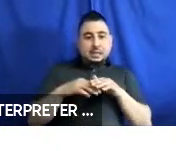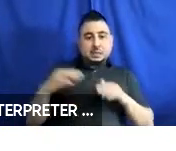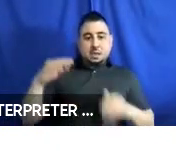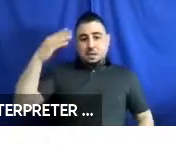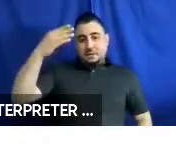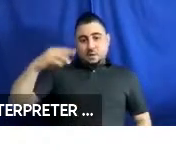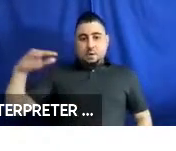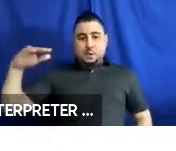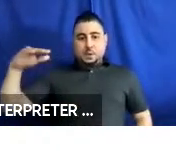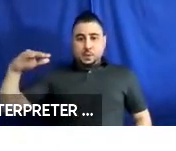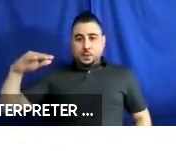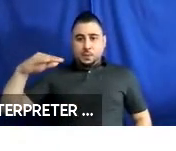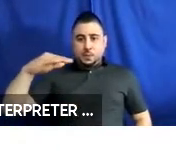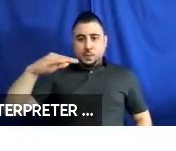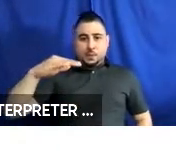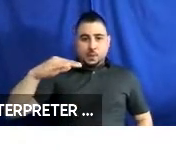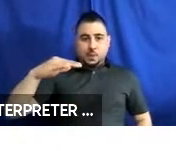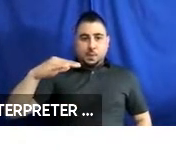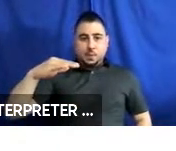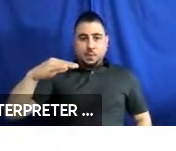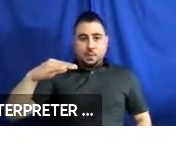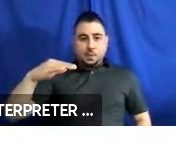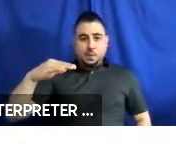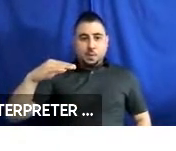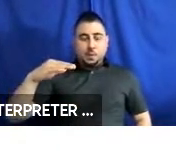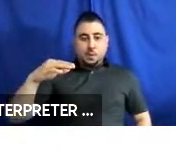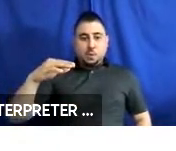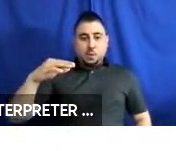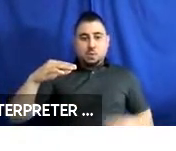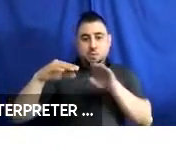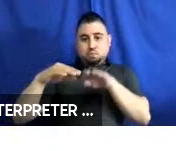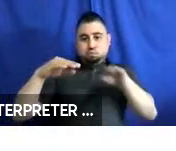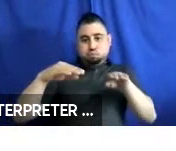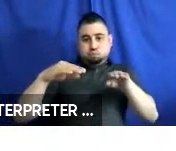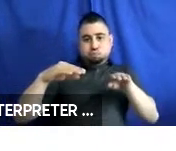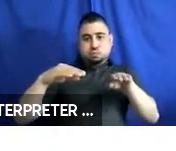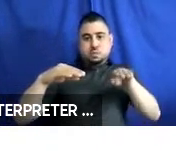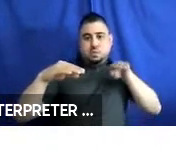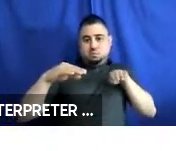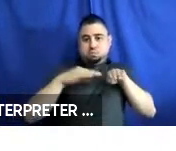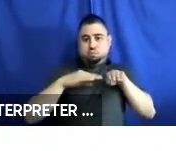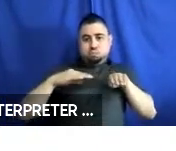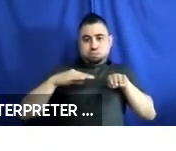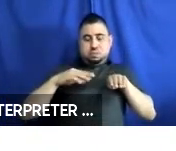front doorway, two spaces for wheelchair securement immediately behind the front wheel wells,